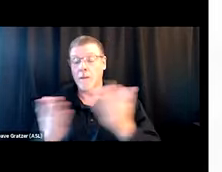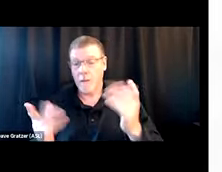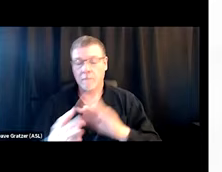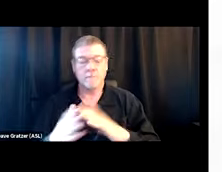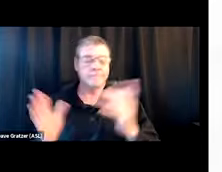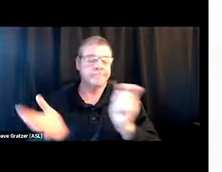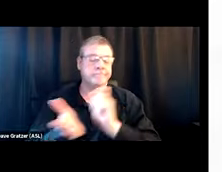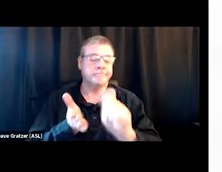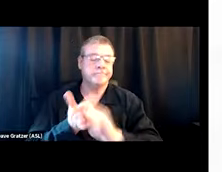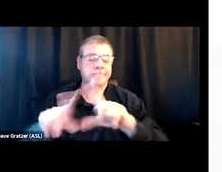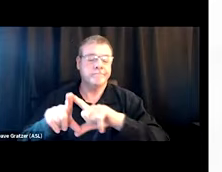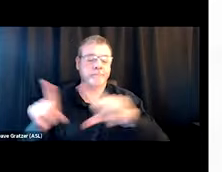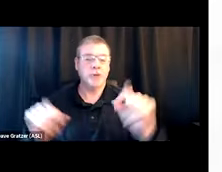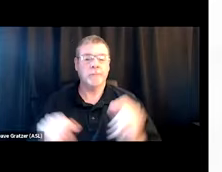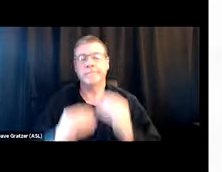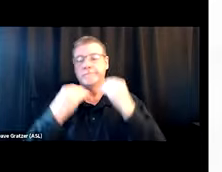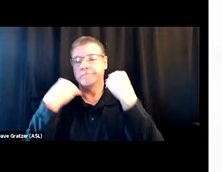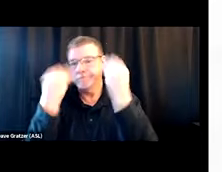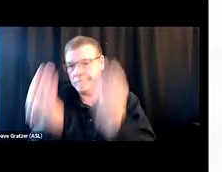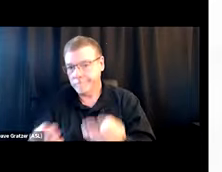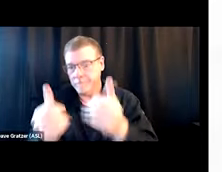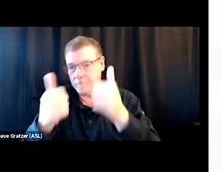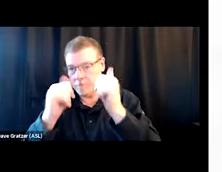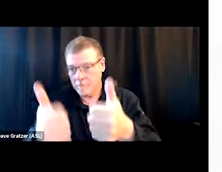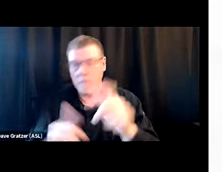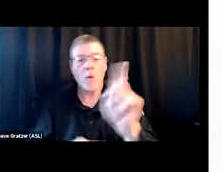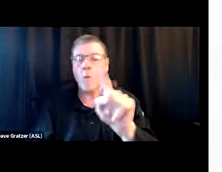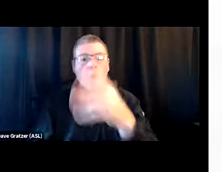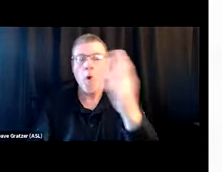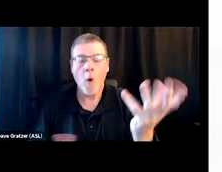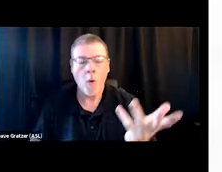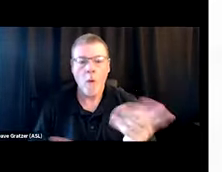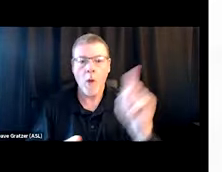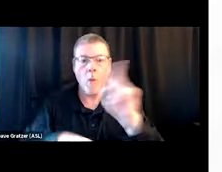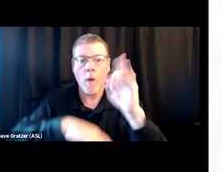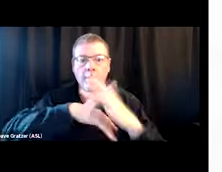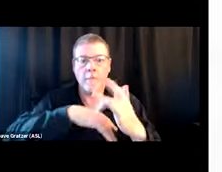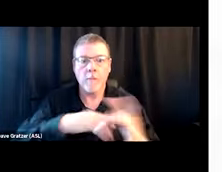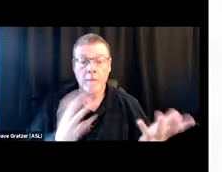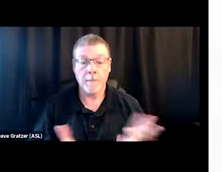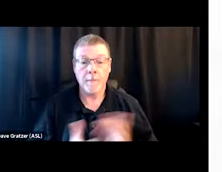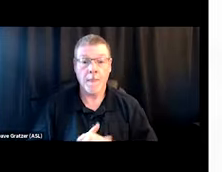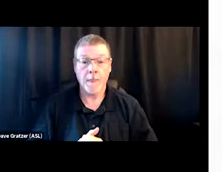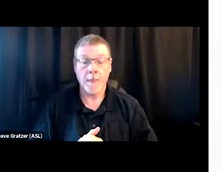"Go get everything your organization ever dreamt of." Where are you gonna go for something like that? We're seeing an uptick in availability,